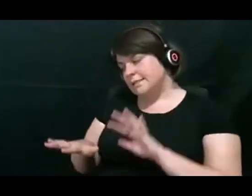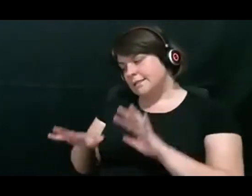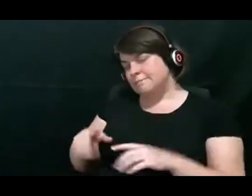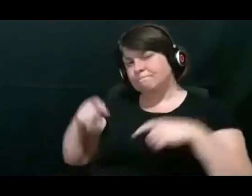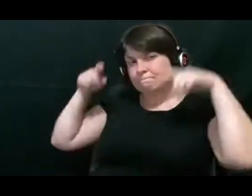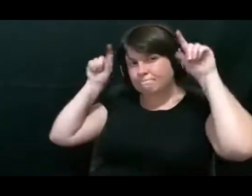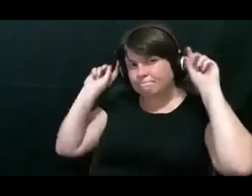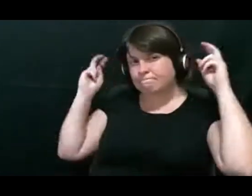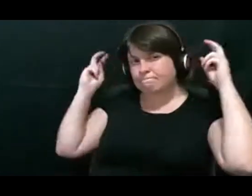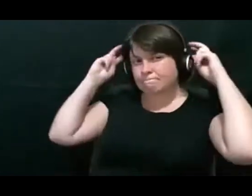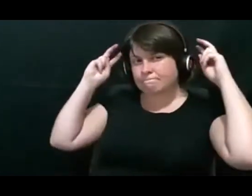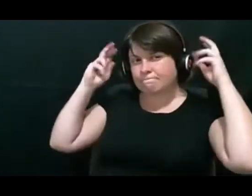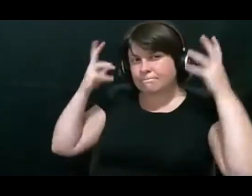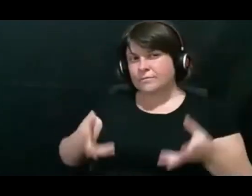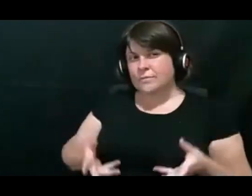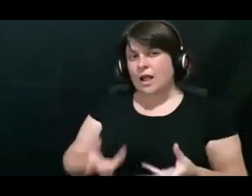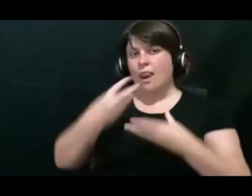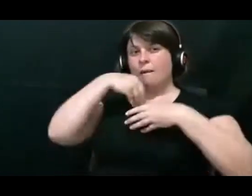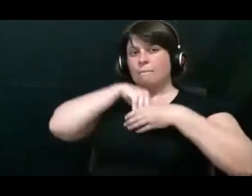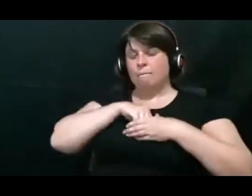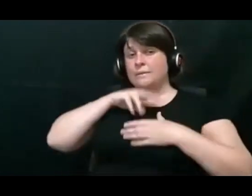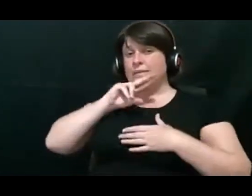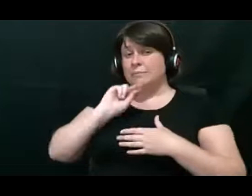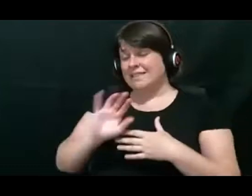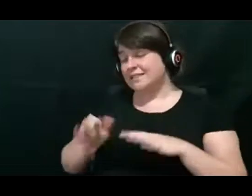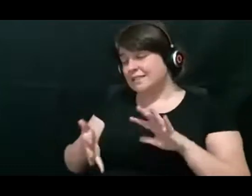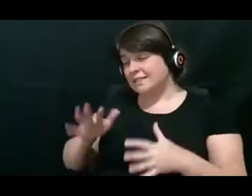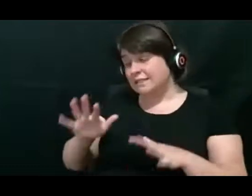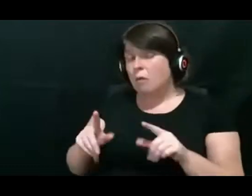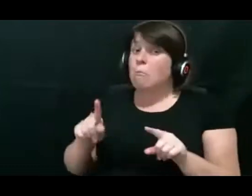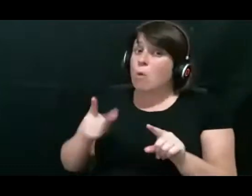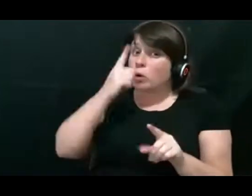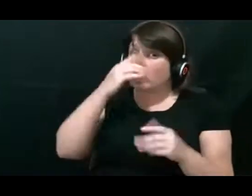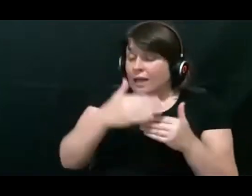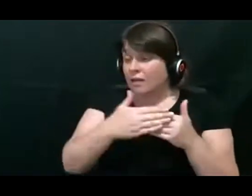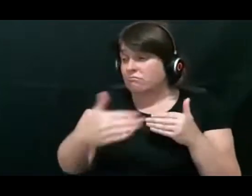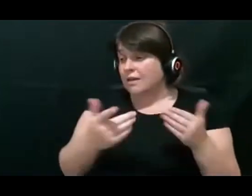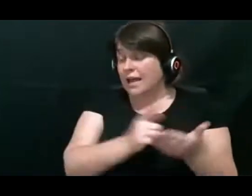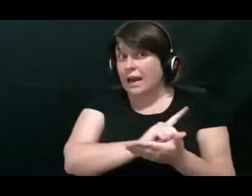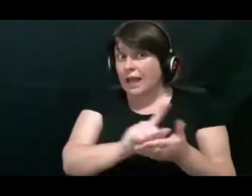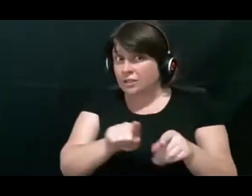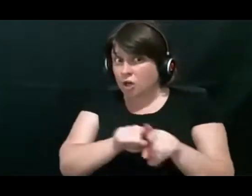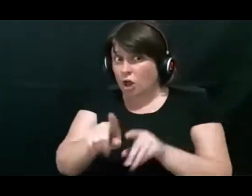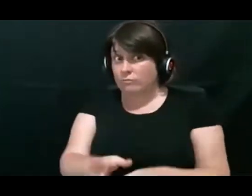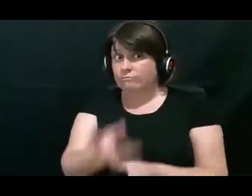speech." Or, "This is something that you can acquire but it might always be a struggle and there